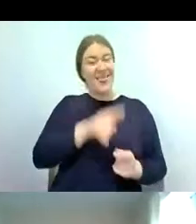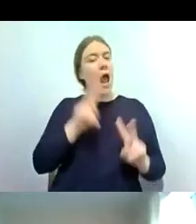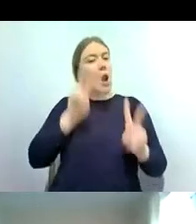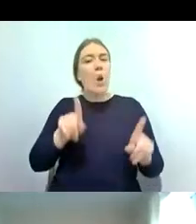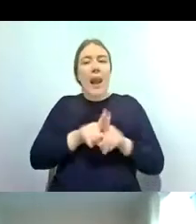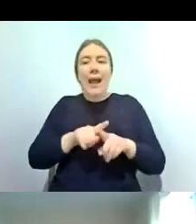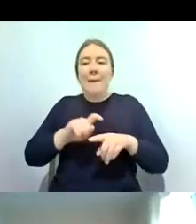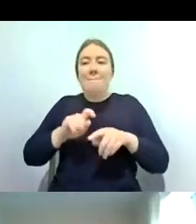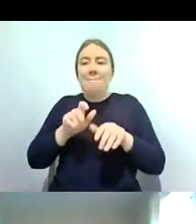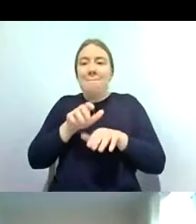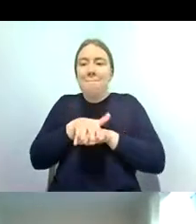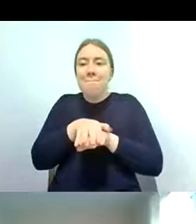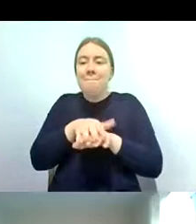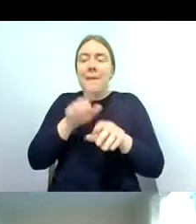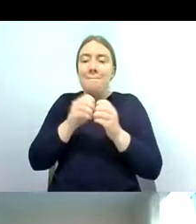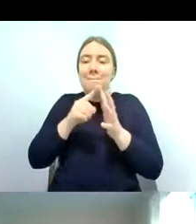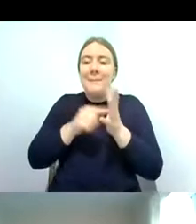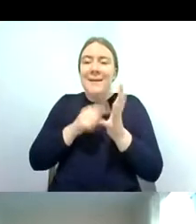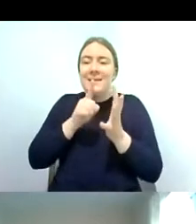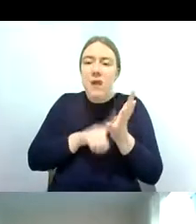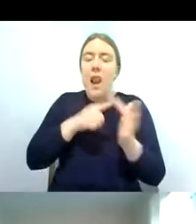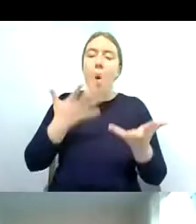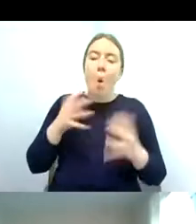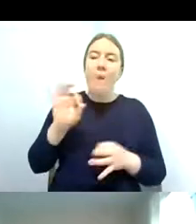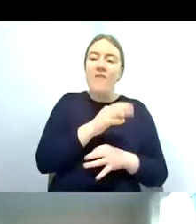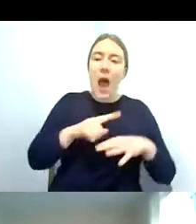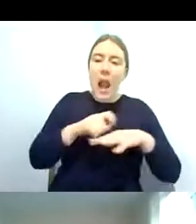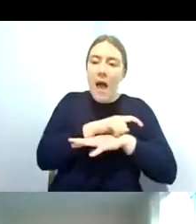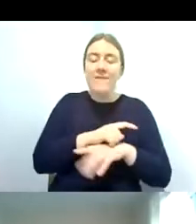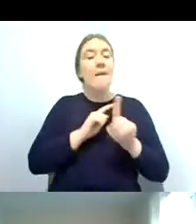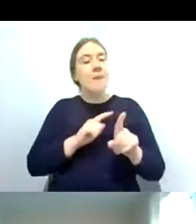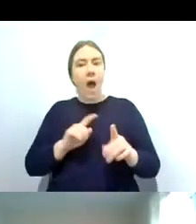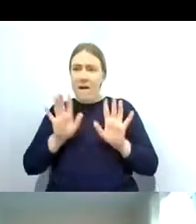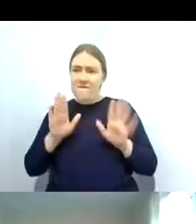because of their shape but it's worth noting that fly larvae do not have the three pairs of jointed